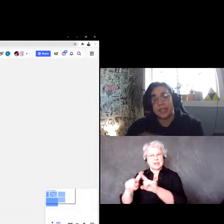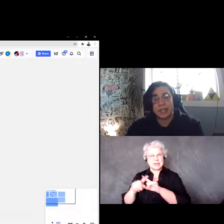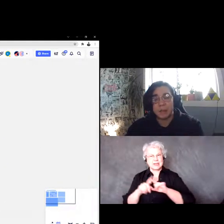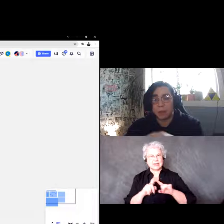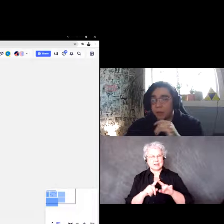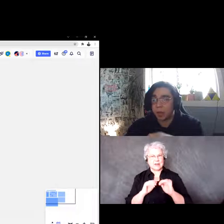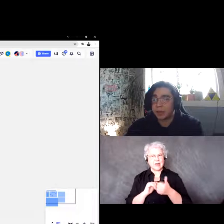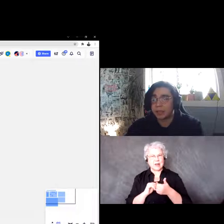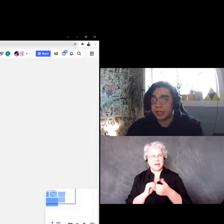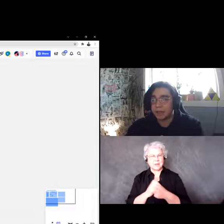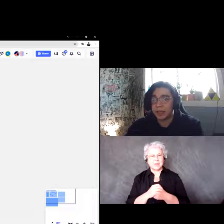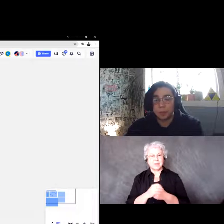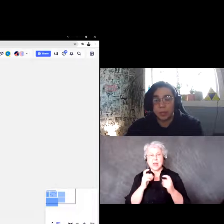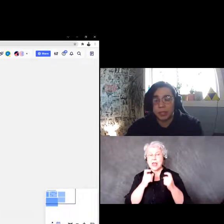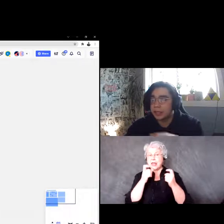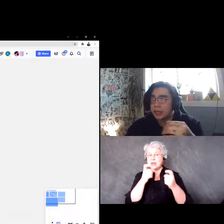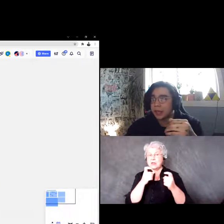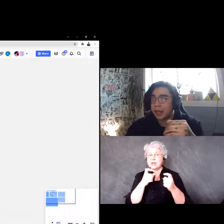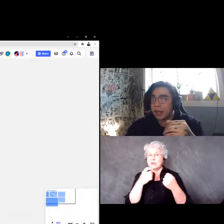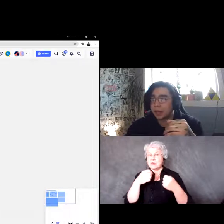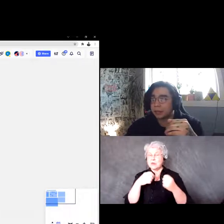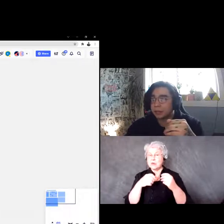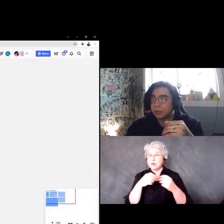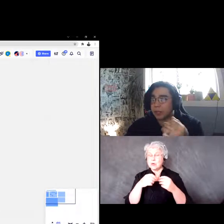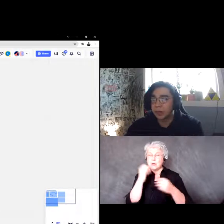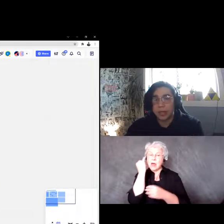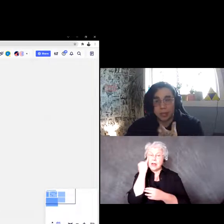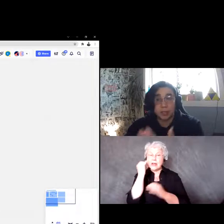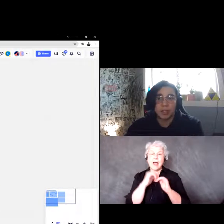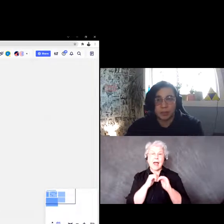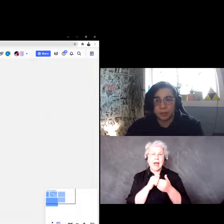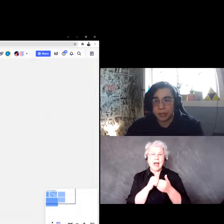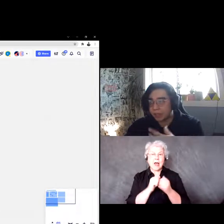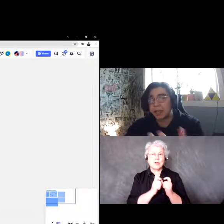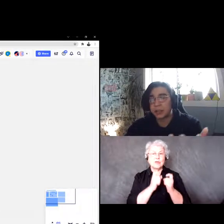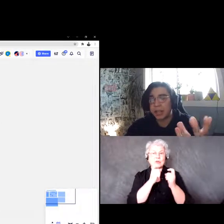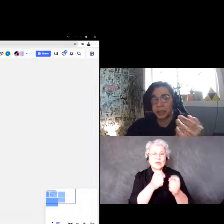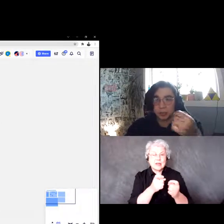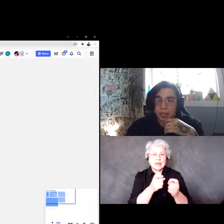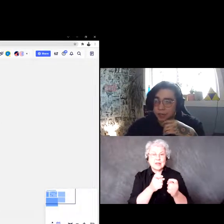gives people an option to give their input without the stress of giving it during the actual session.